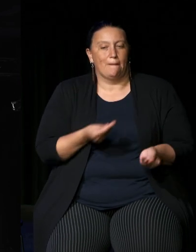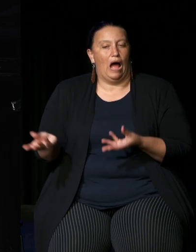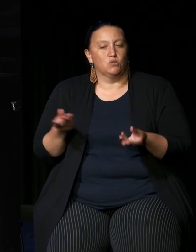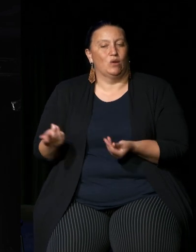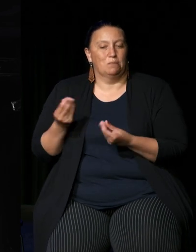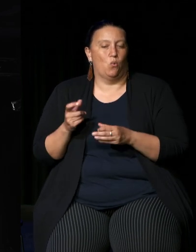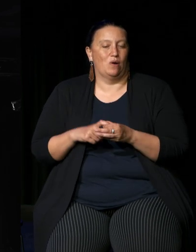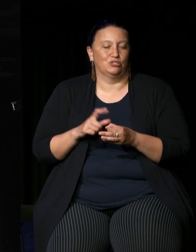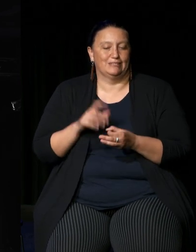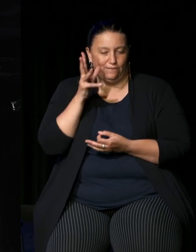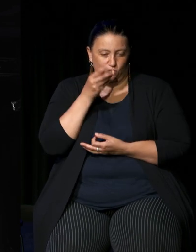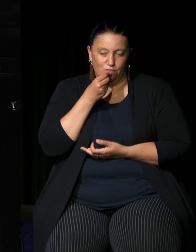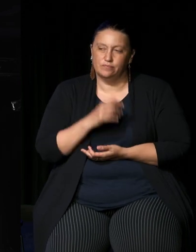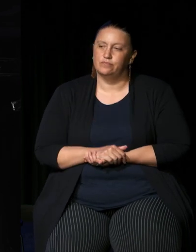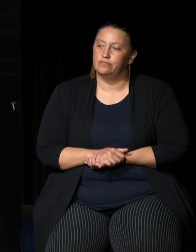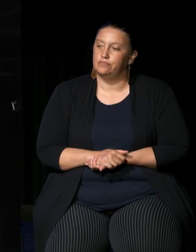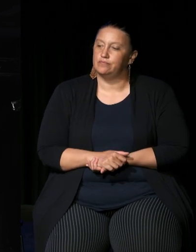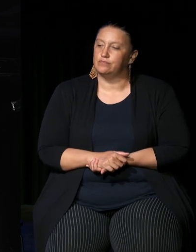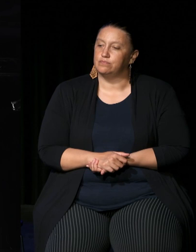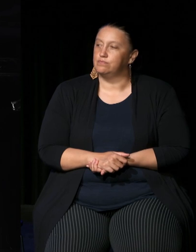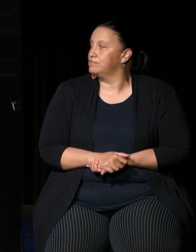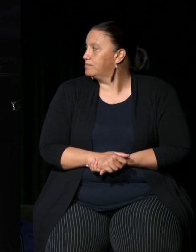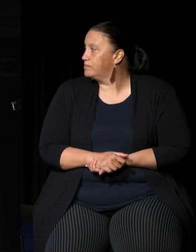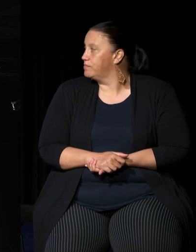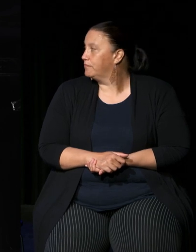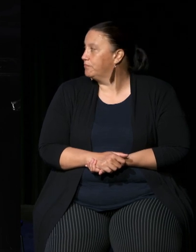this afternoon as well we've Rachel I've got one that's just come through here which I think is